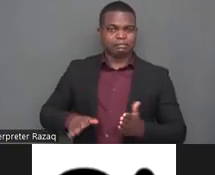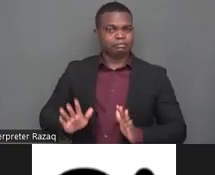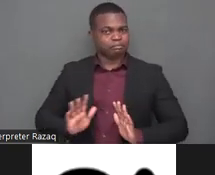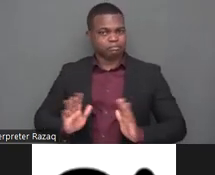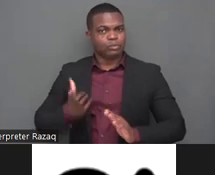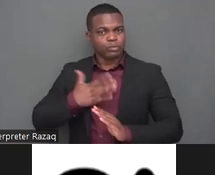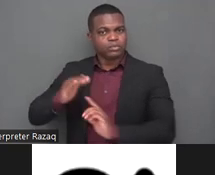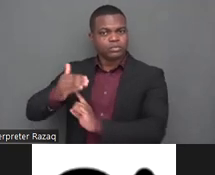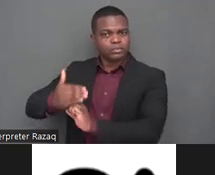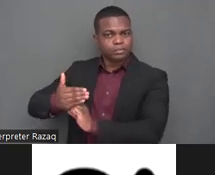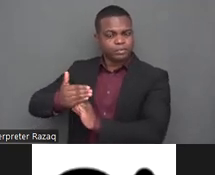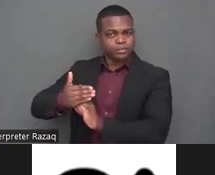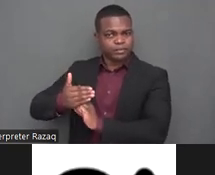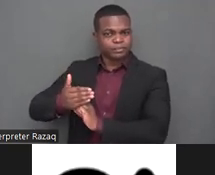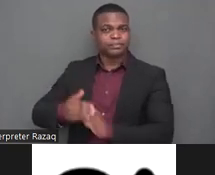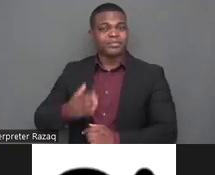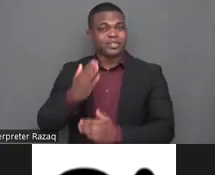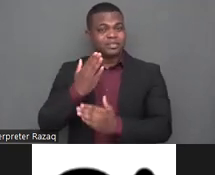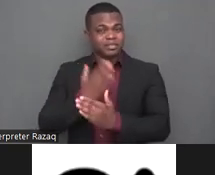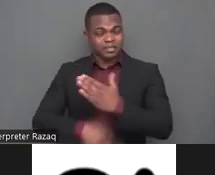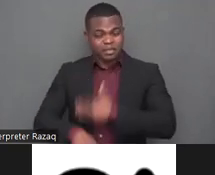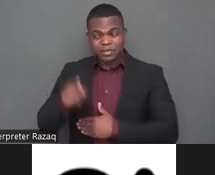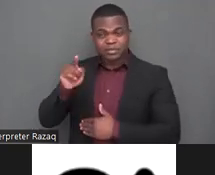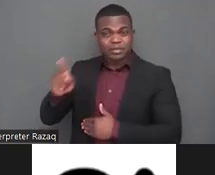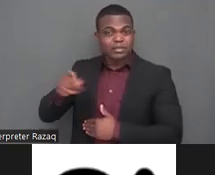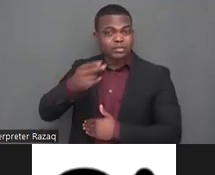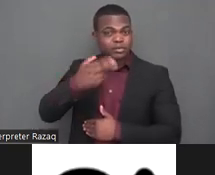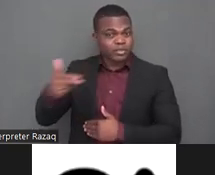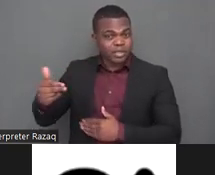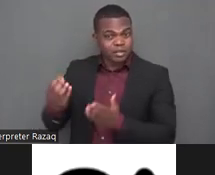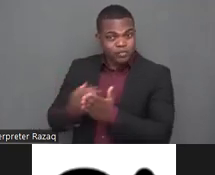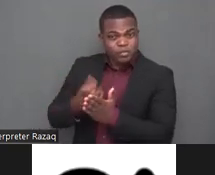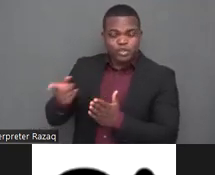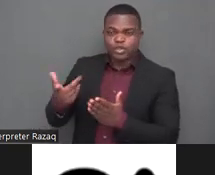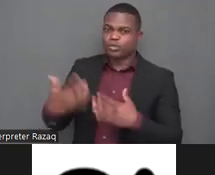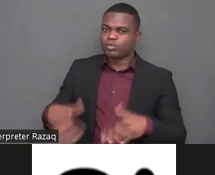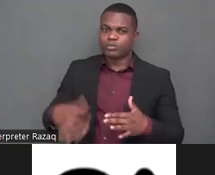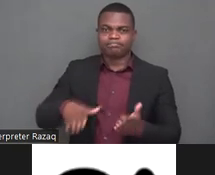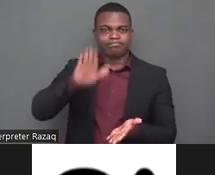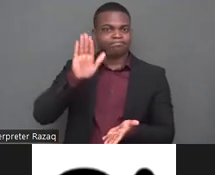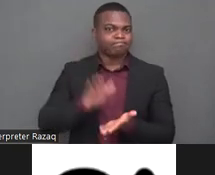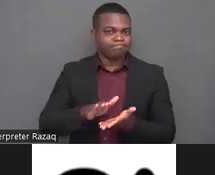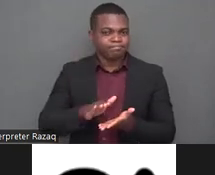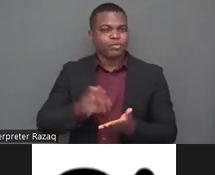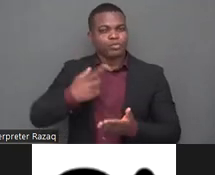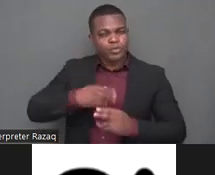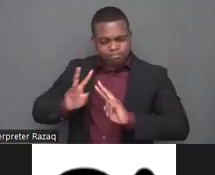reproduction issues are still considered taboo in the eyes of the government and uh the society